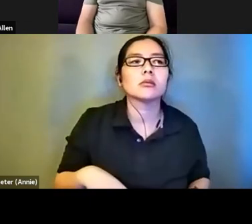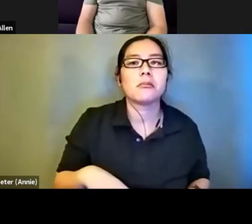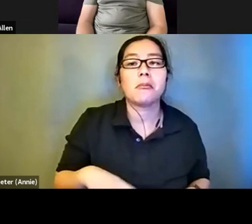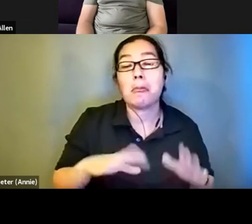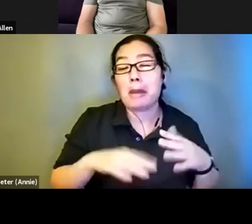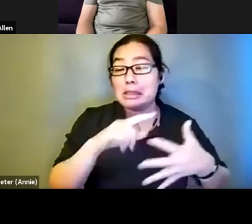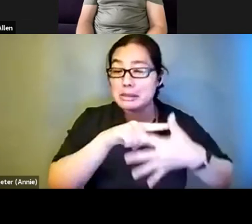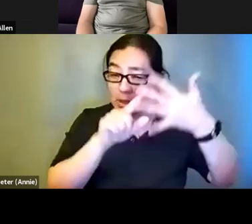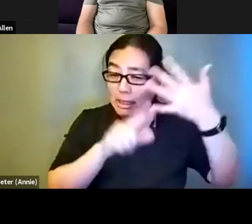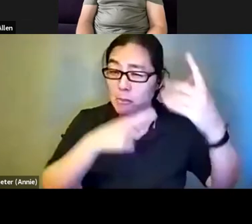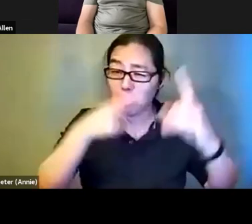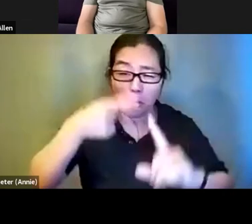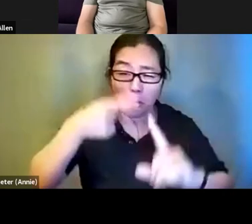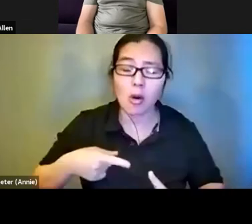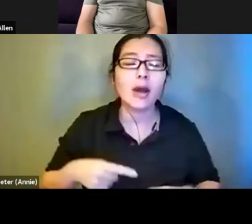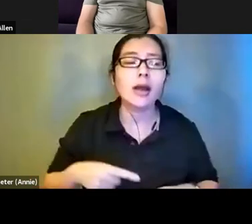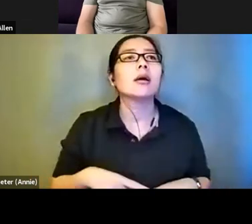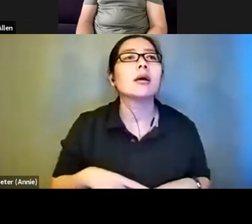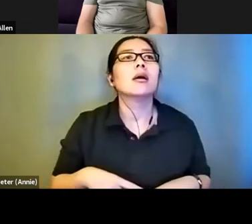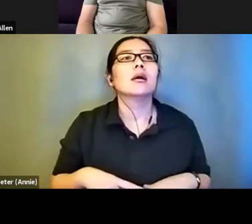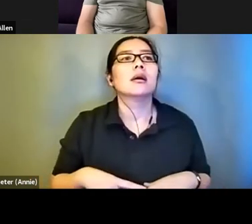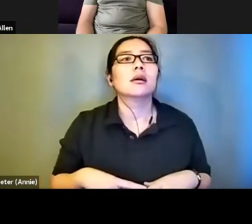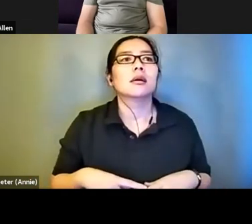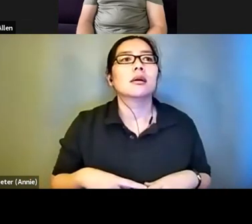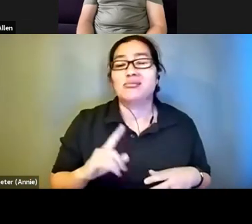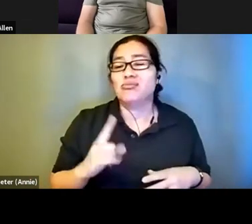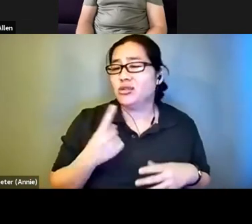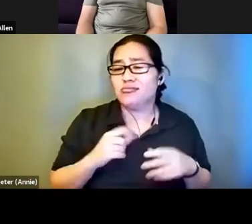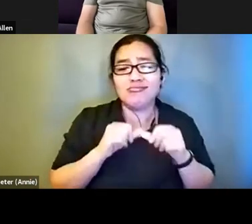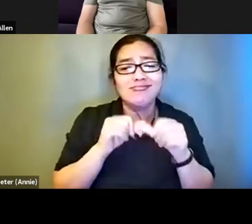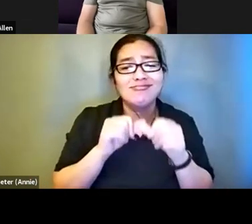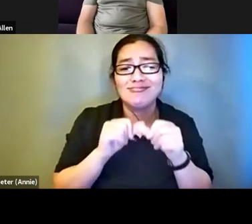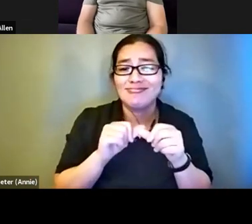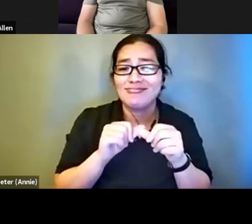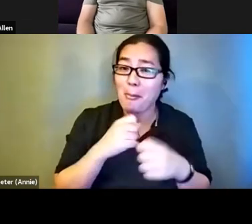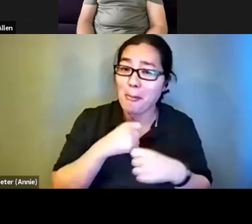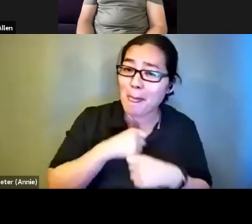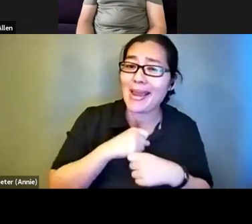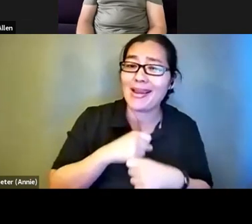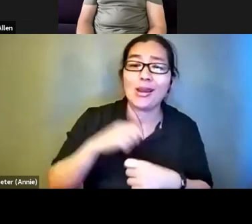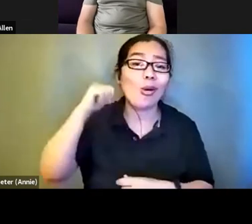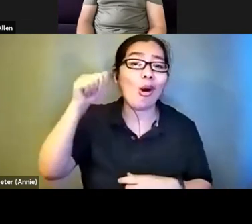us to find out is to keep makin g audio description and keep getting feedback from the community as much